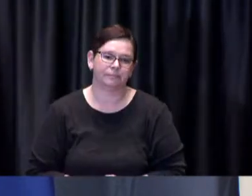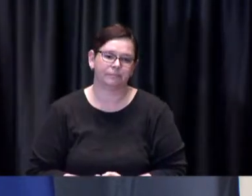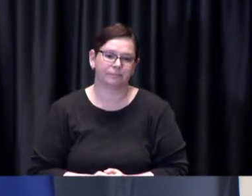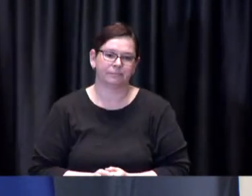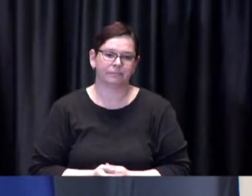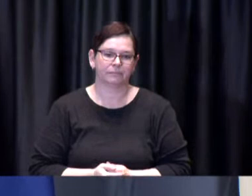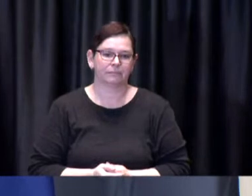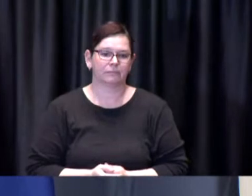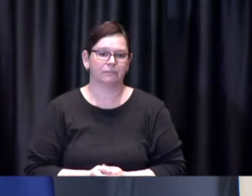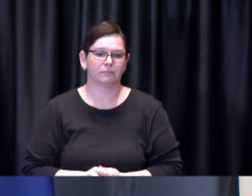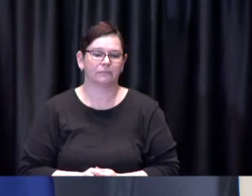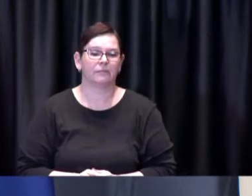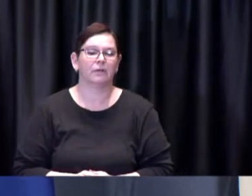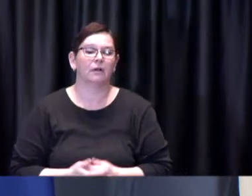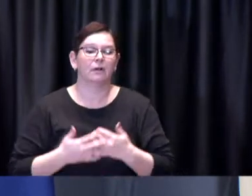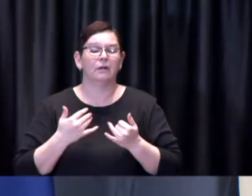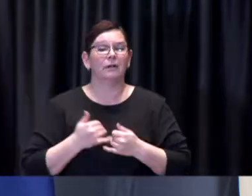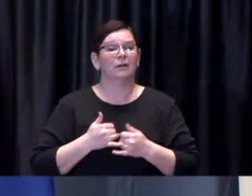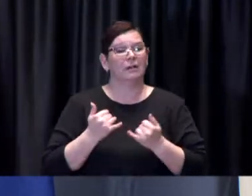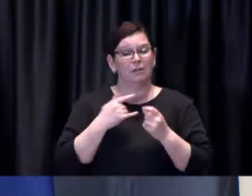with the guidance of public health officials.